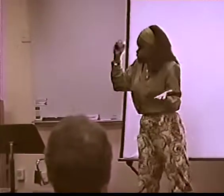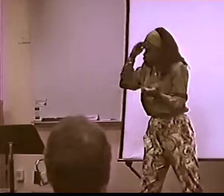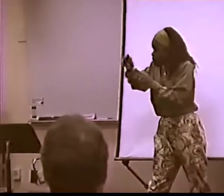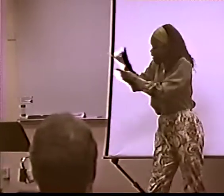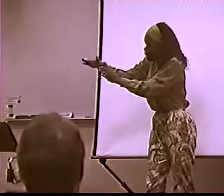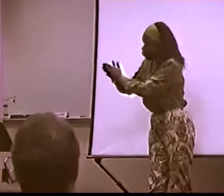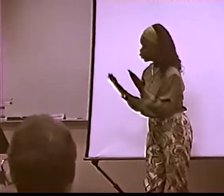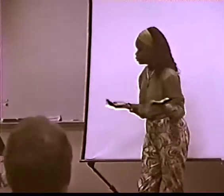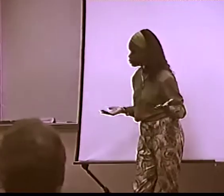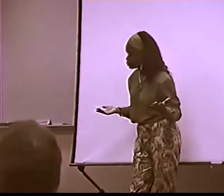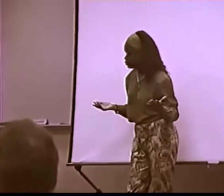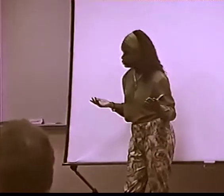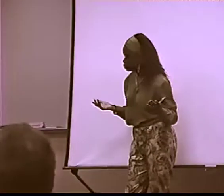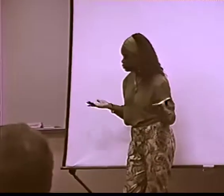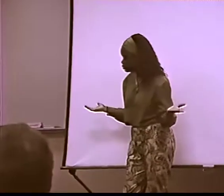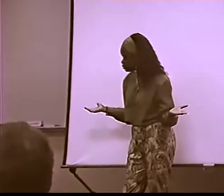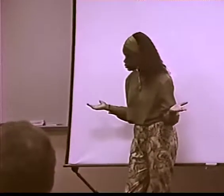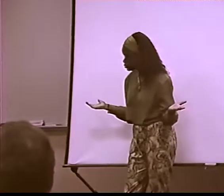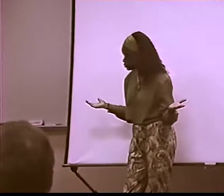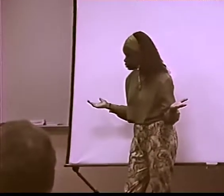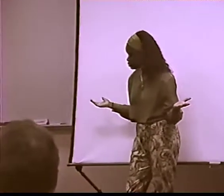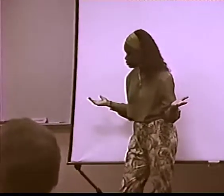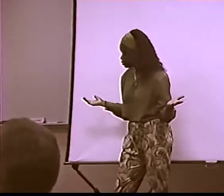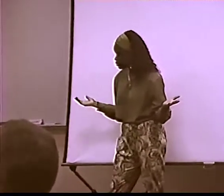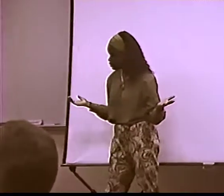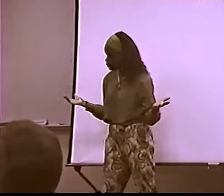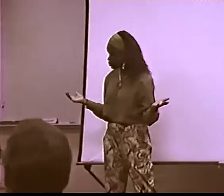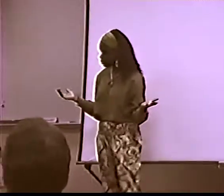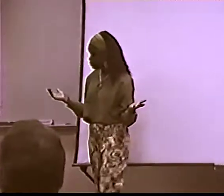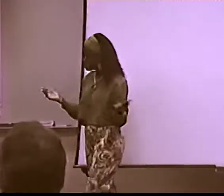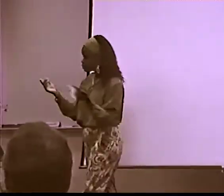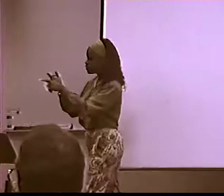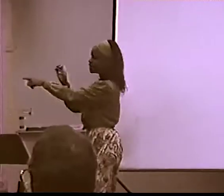BUT I WOULD LIKE OTHER PEOPLE TO KNOW ABOUT THAT. I'VE NEVER HEARD OF THAT...